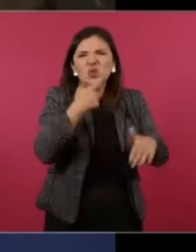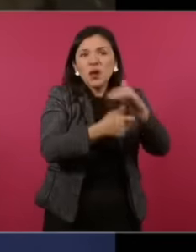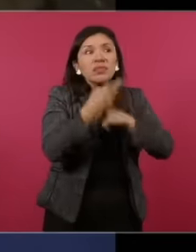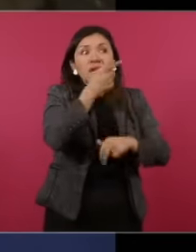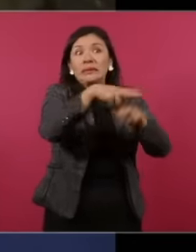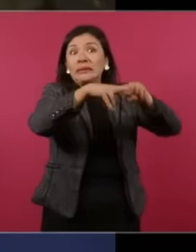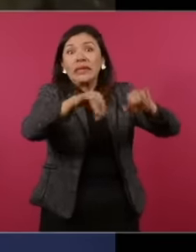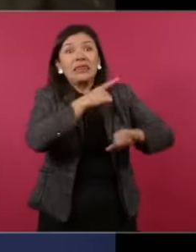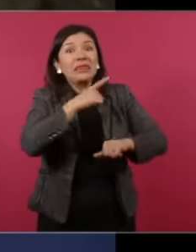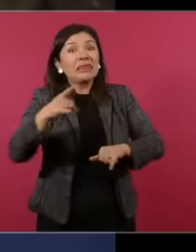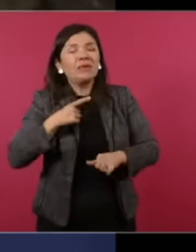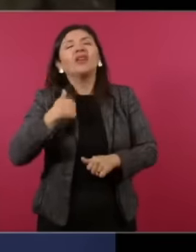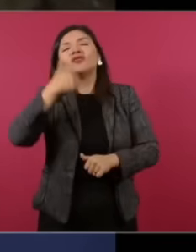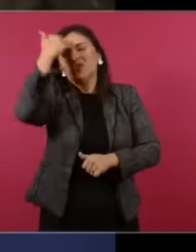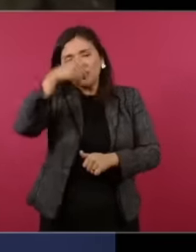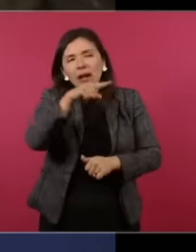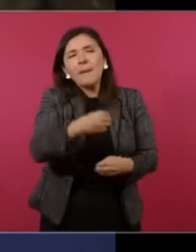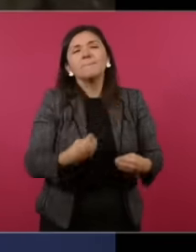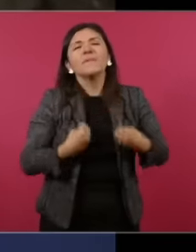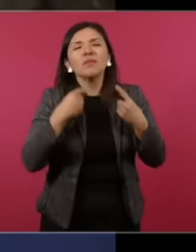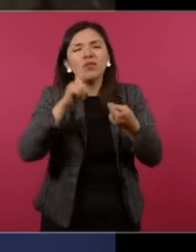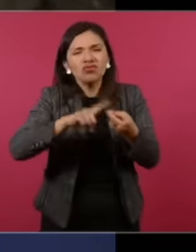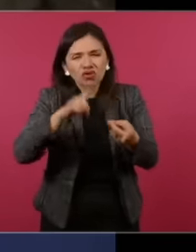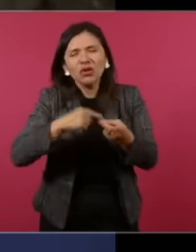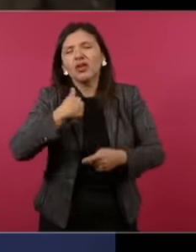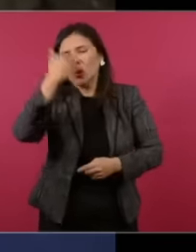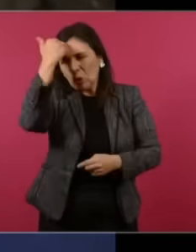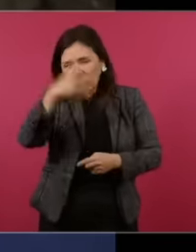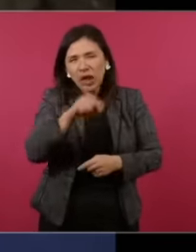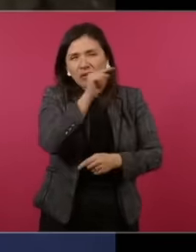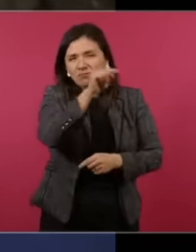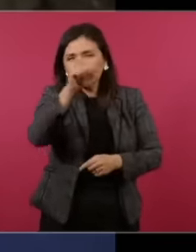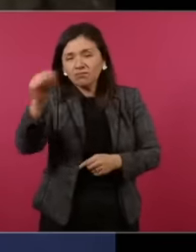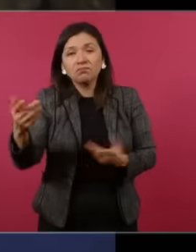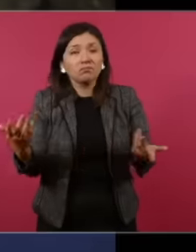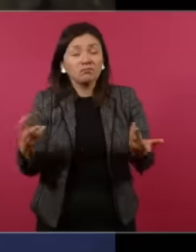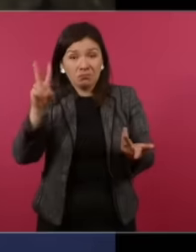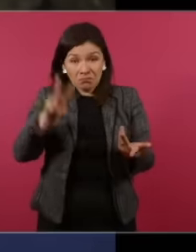where he lives, I know where he lives, I know how that house was bought, I can tell you that Andrés Manuel López